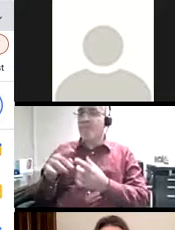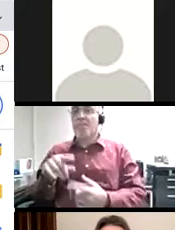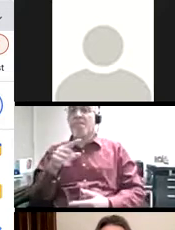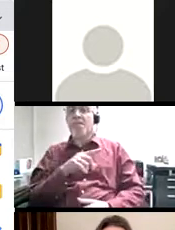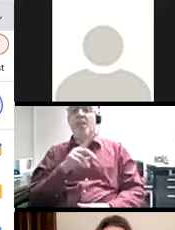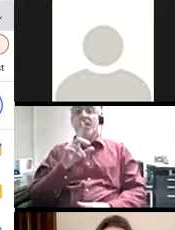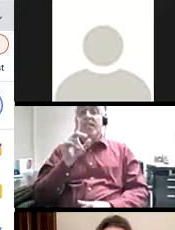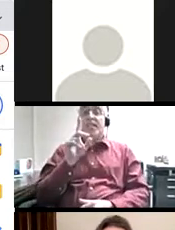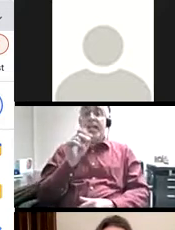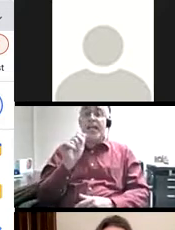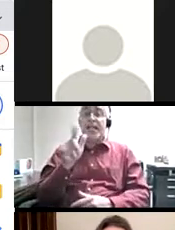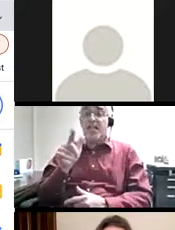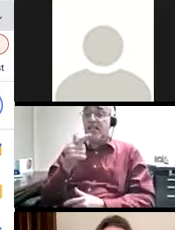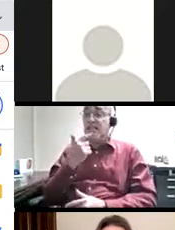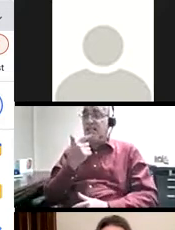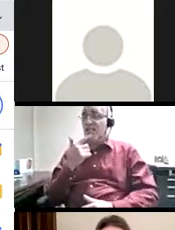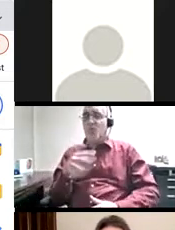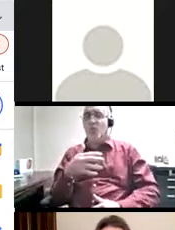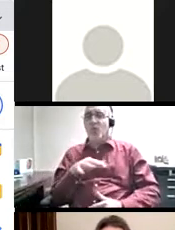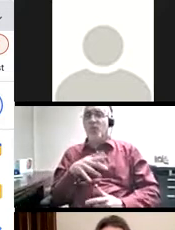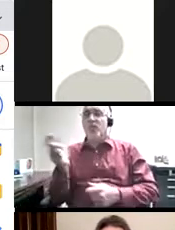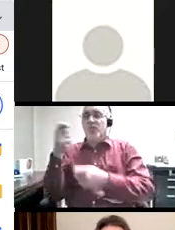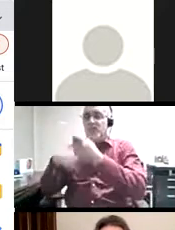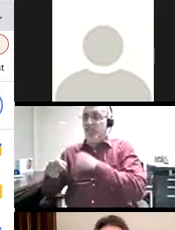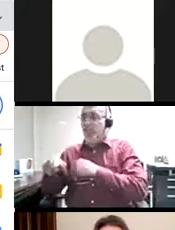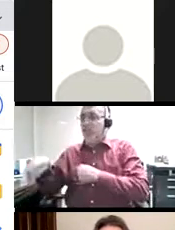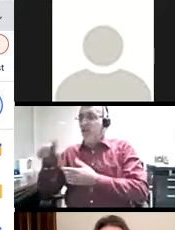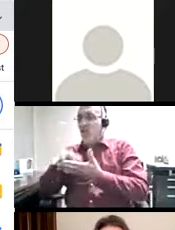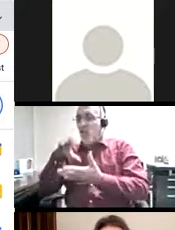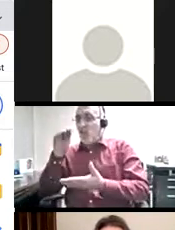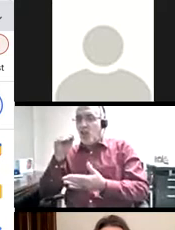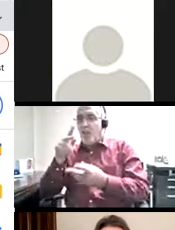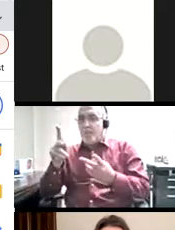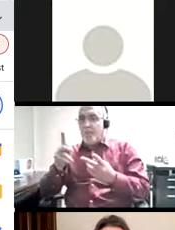Daniel's willingness to vocalize his discomfort and Jasmine's compassion for Daniel transformed